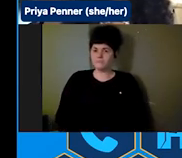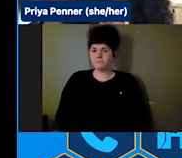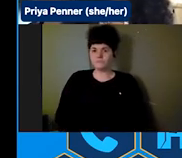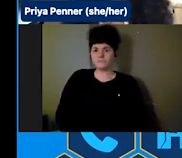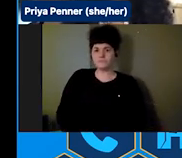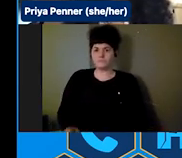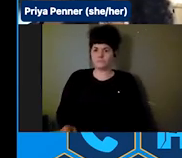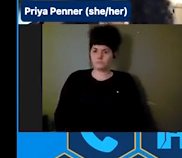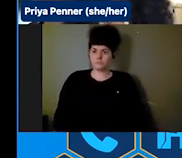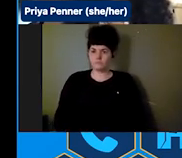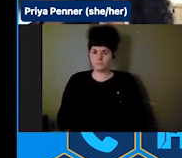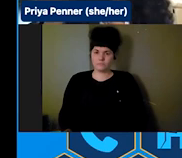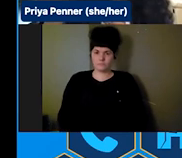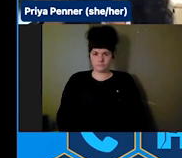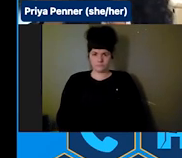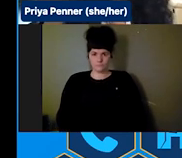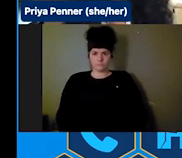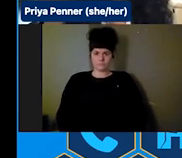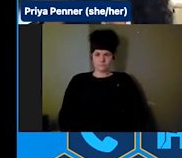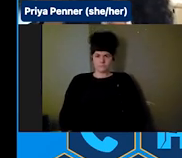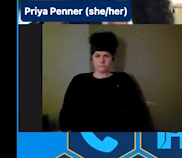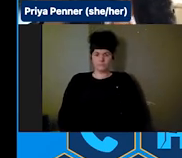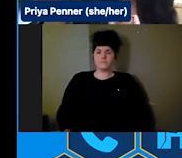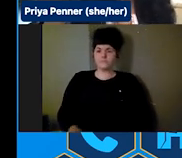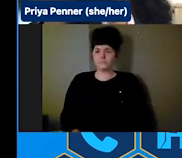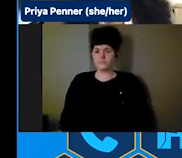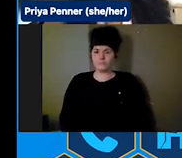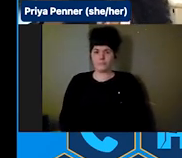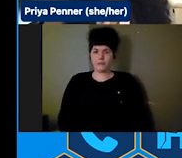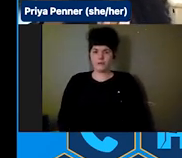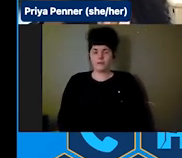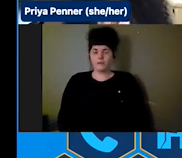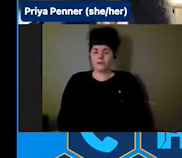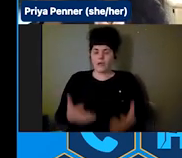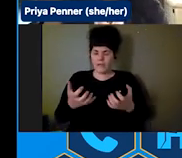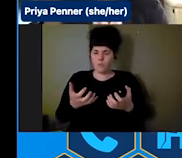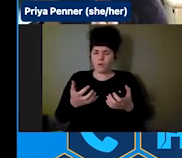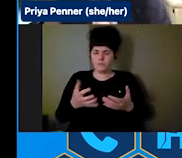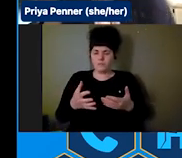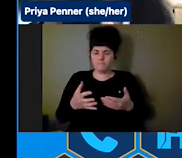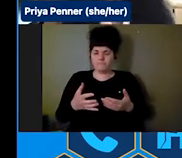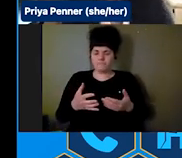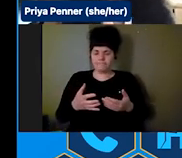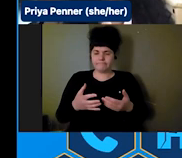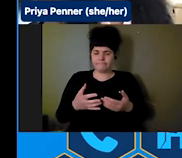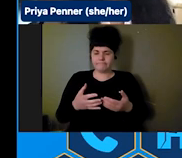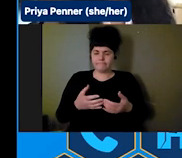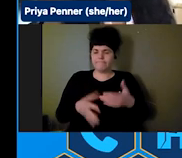Germán: This is Germán. To wrap that piece up, Michael was not only denied health